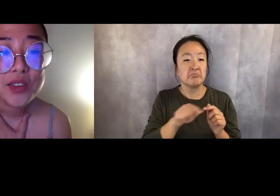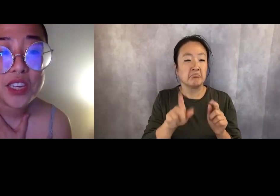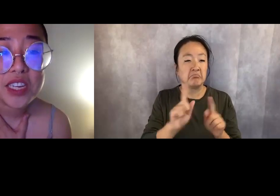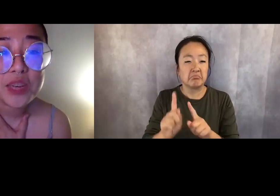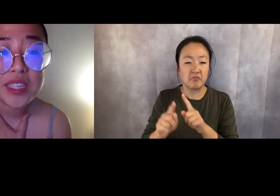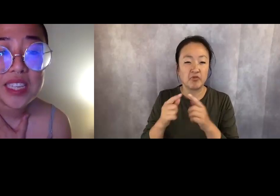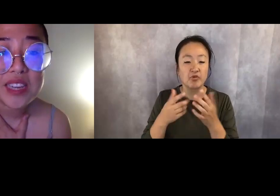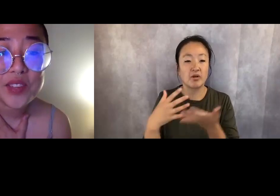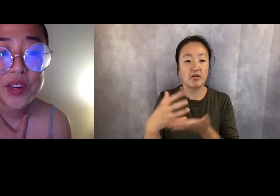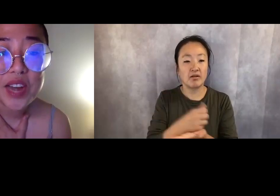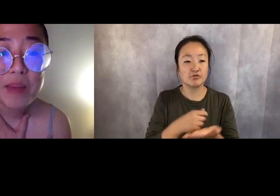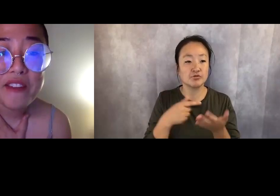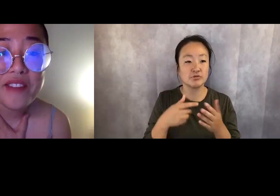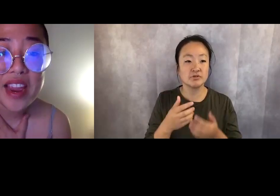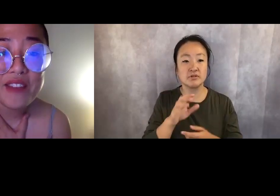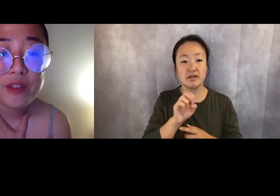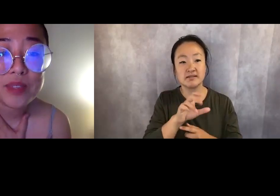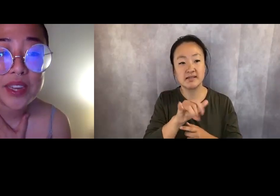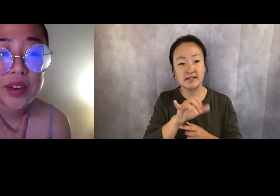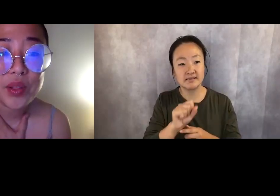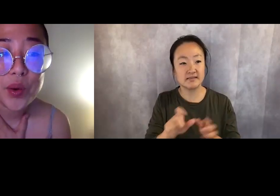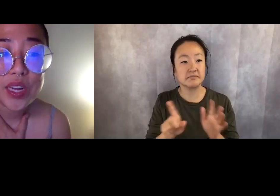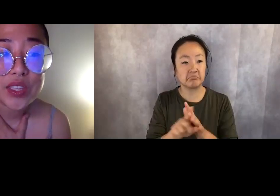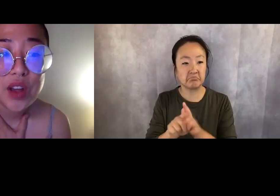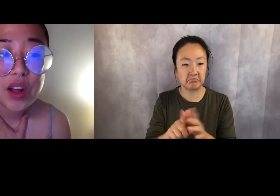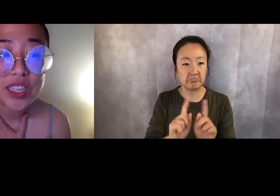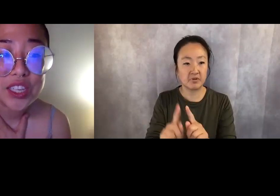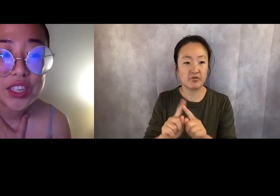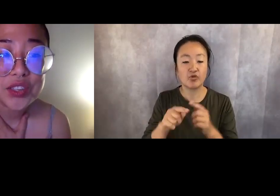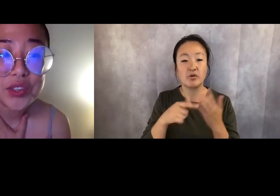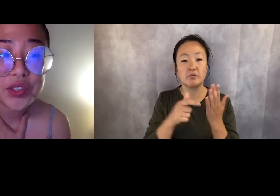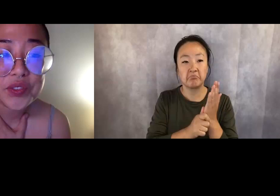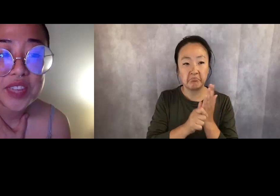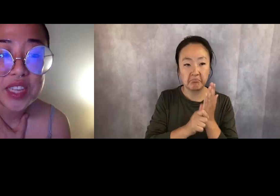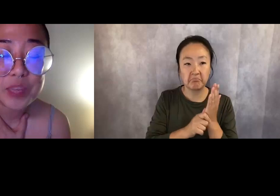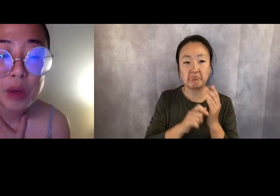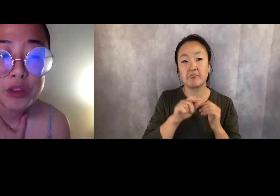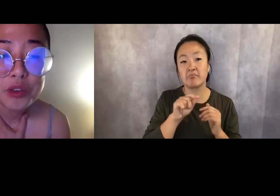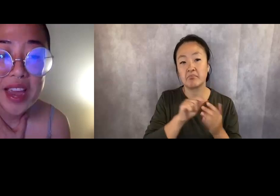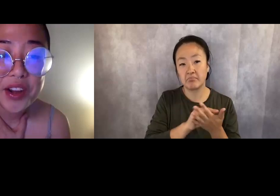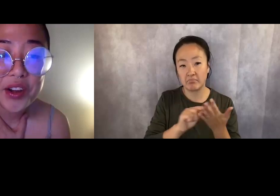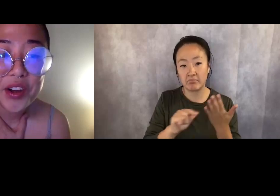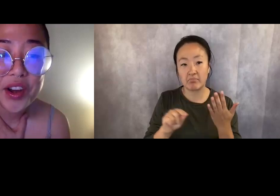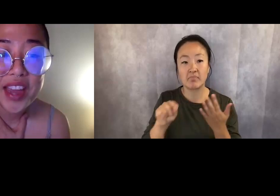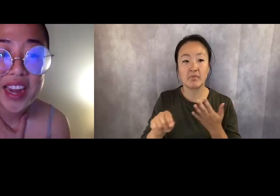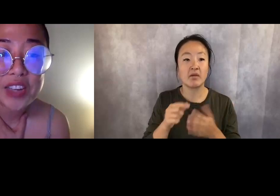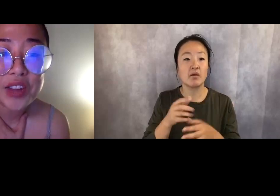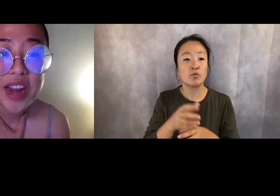Eugenia received her MFA from Sarah Lawrence College and serves as Poetry Editor at The